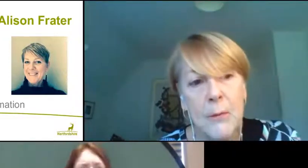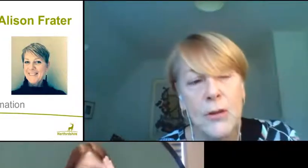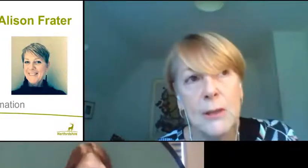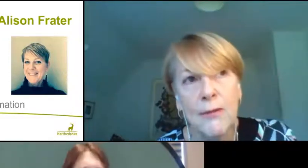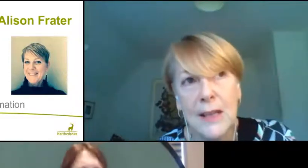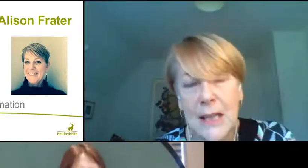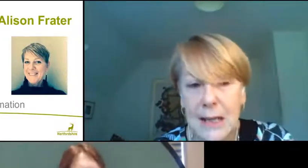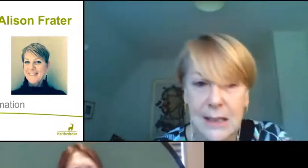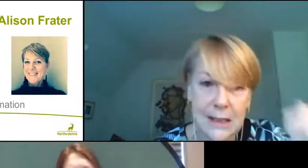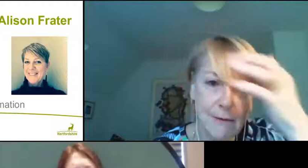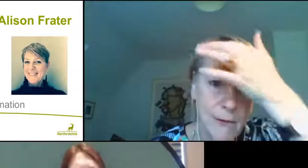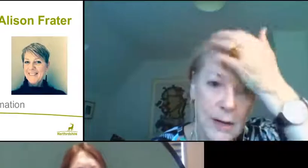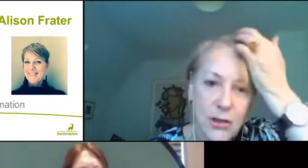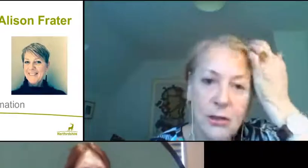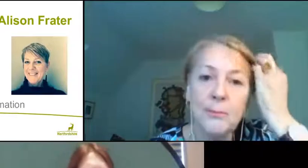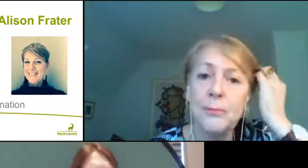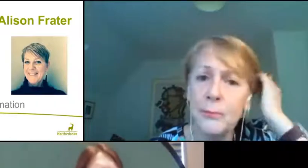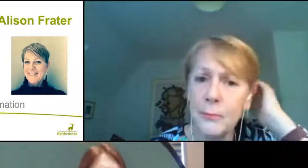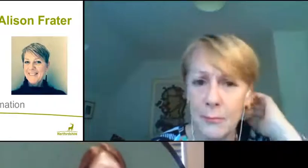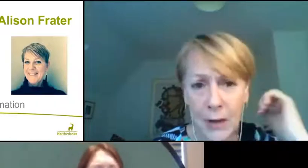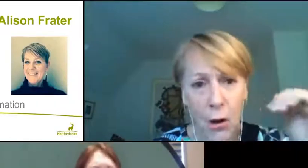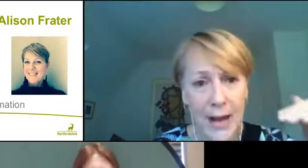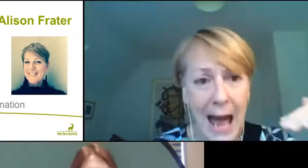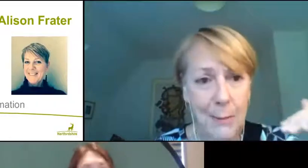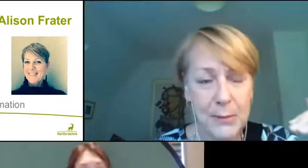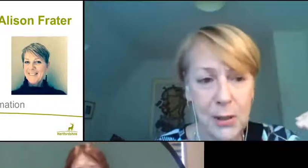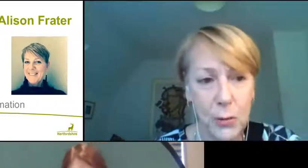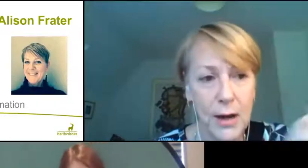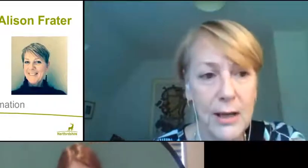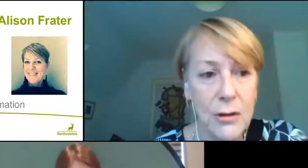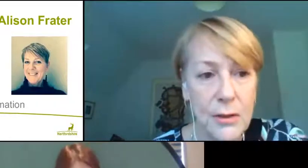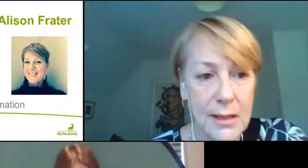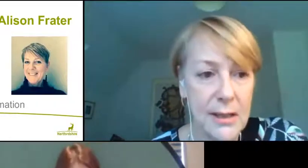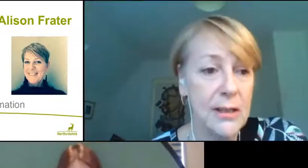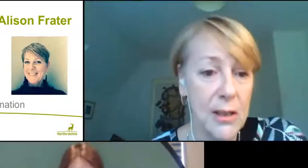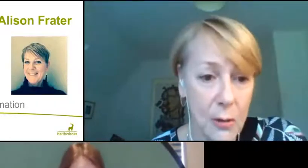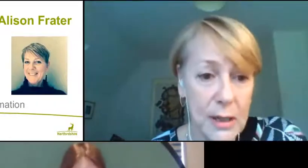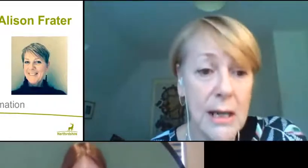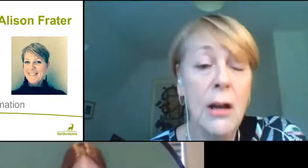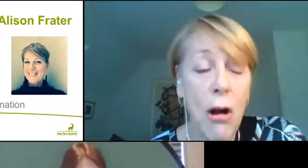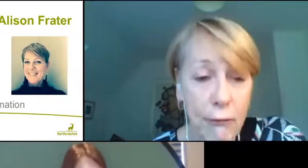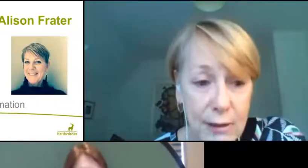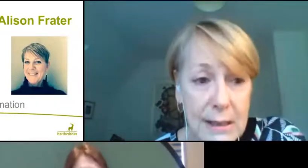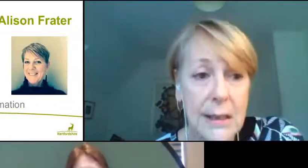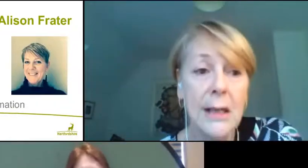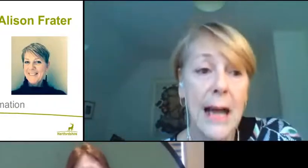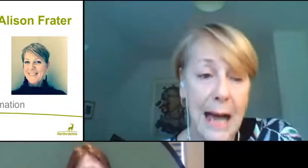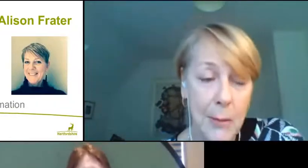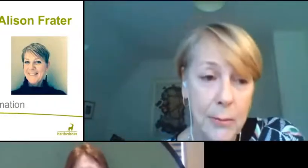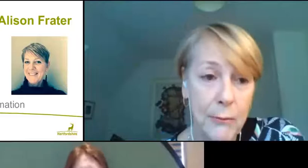but there's some fantastic information on apps. The one I use is the Zoe COVID app,